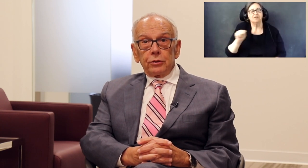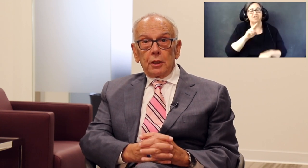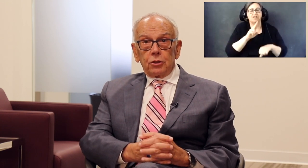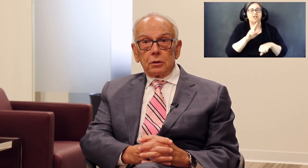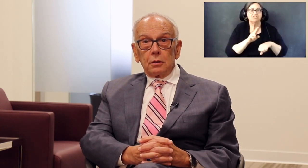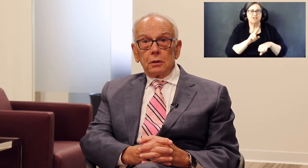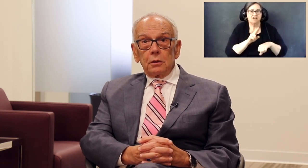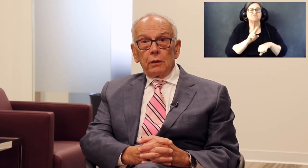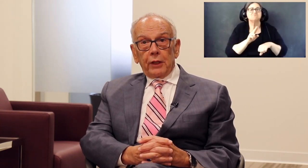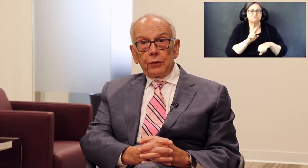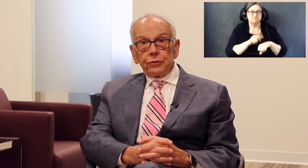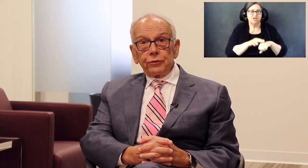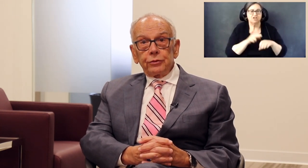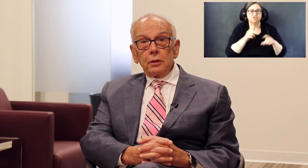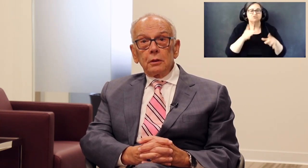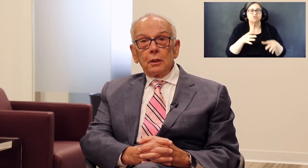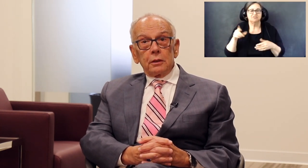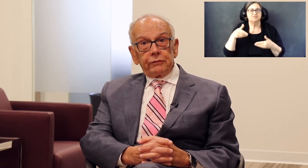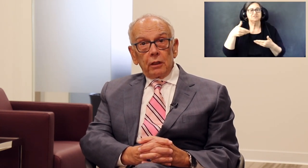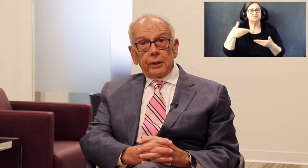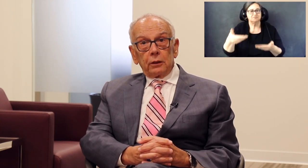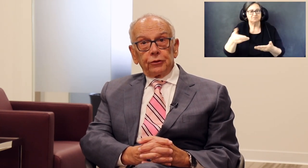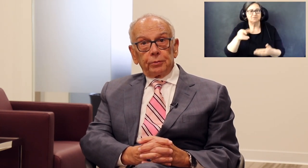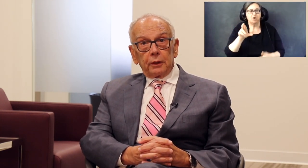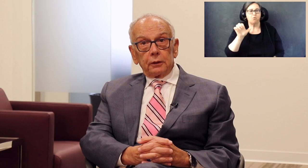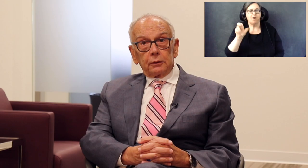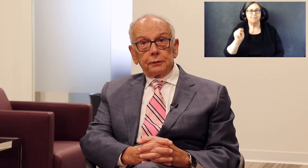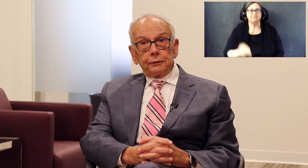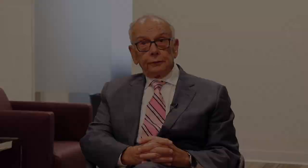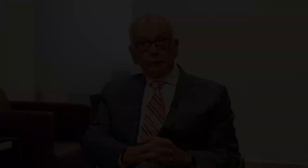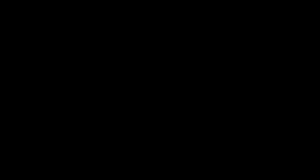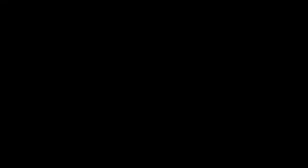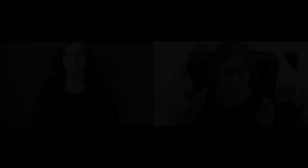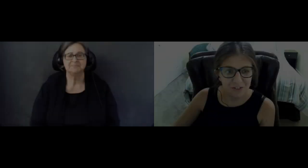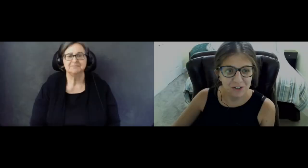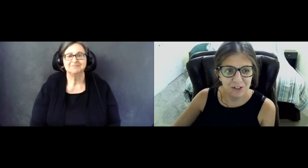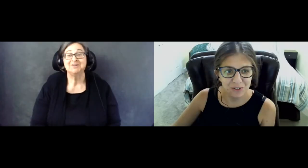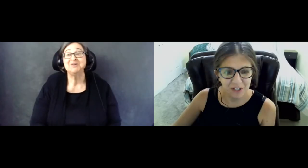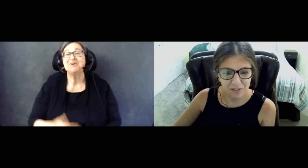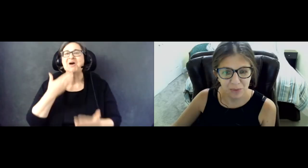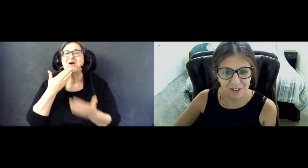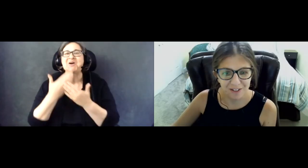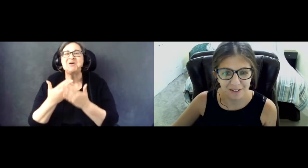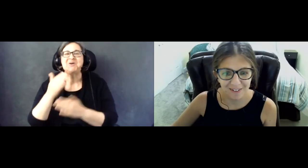National Association of Councils on Developmental Disabilities. Good afternoon, everyone.